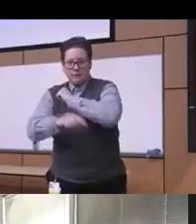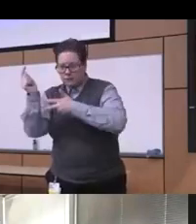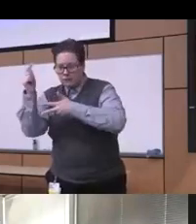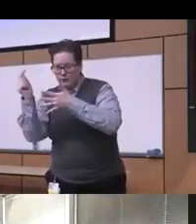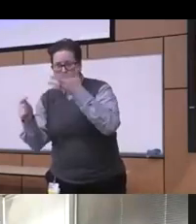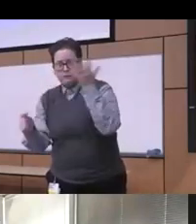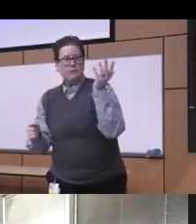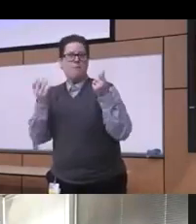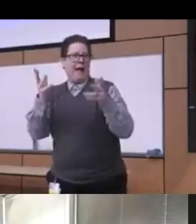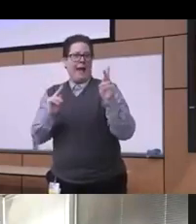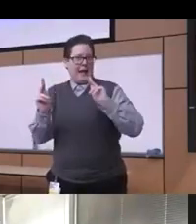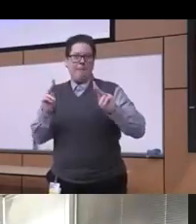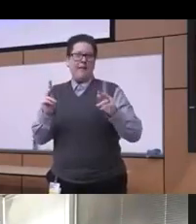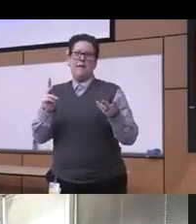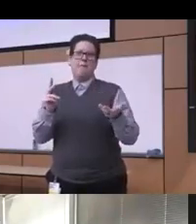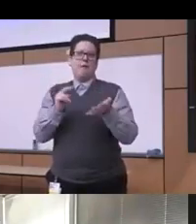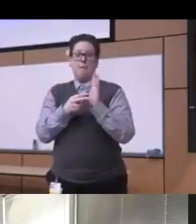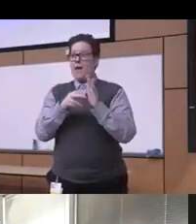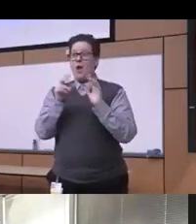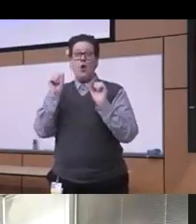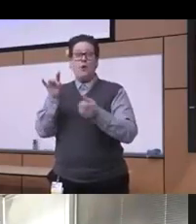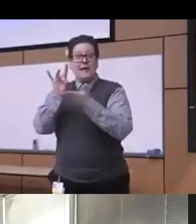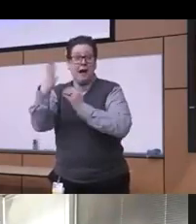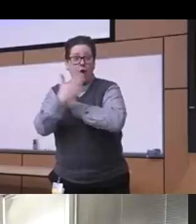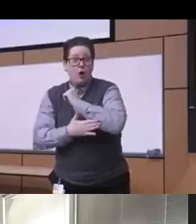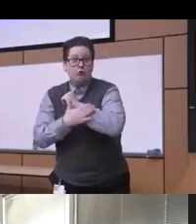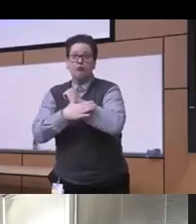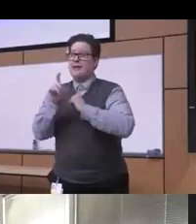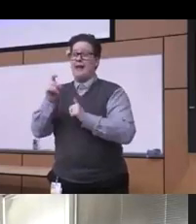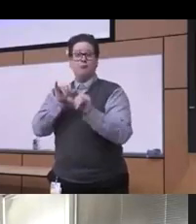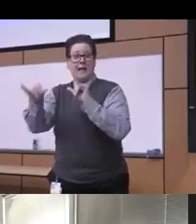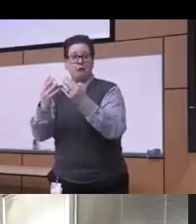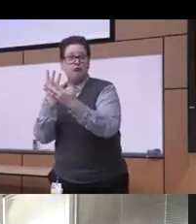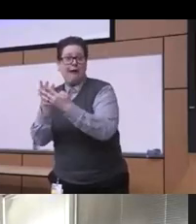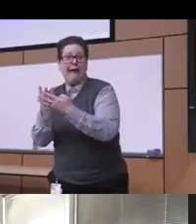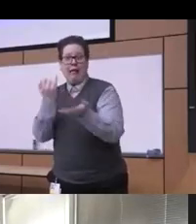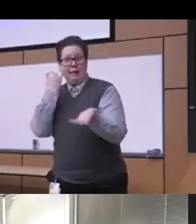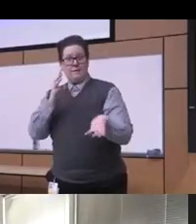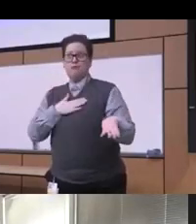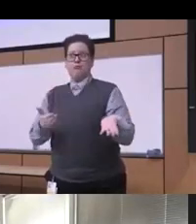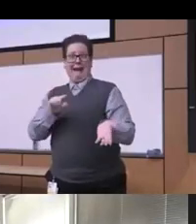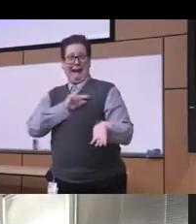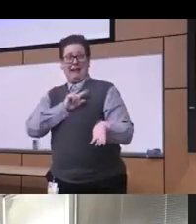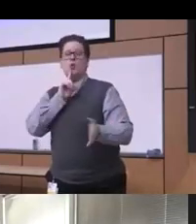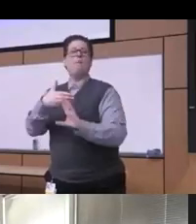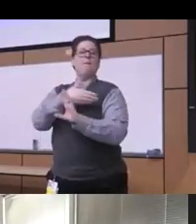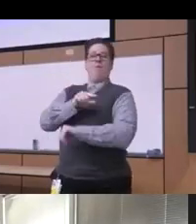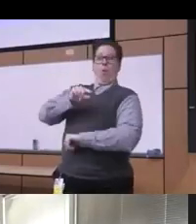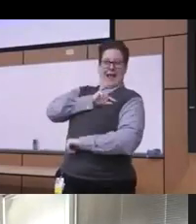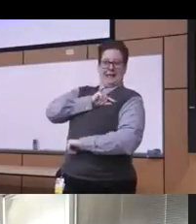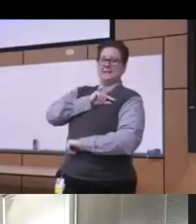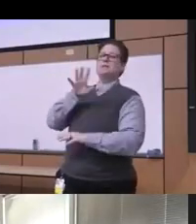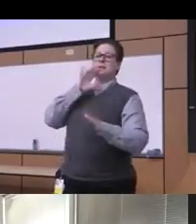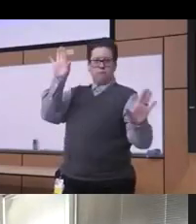of people such as detentions deportations so again you know what what we this requires a lot of that